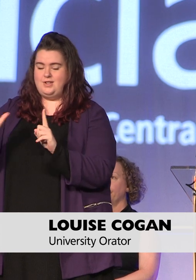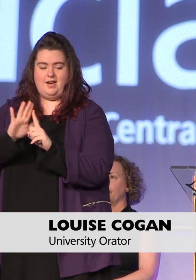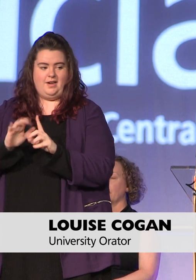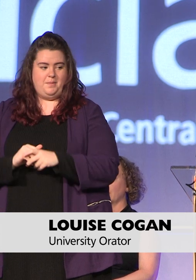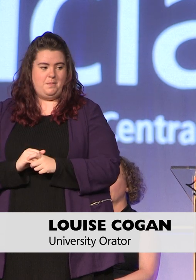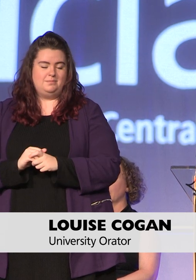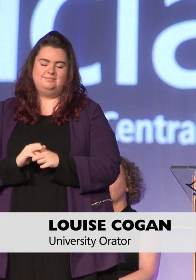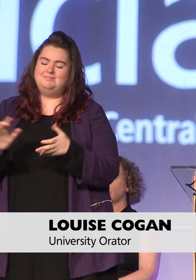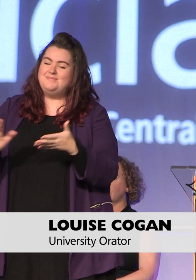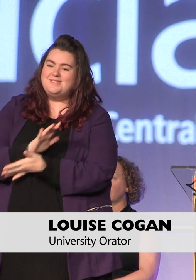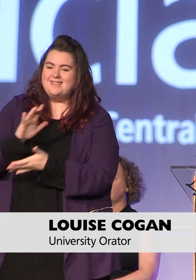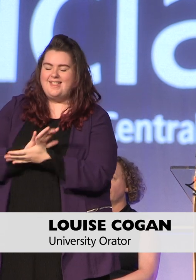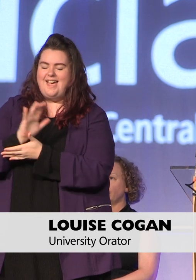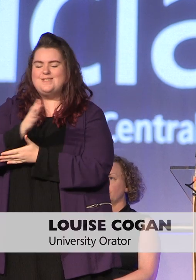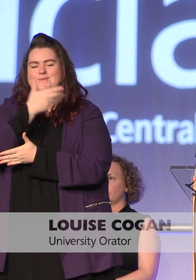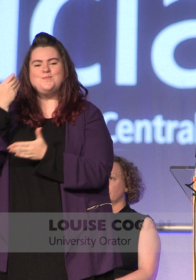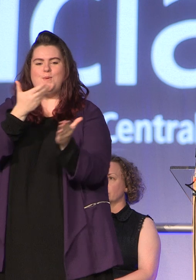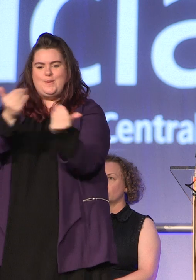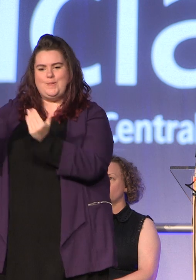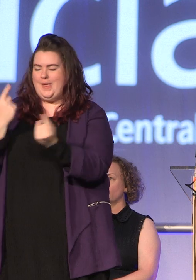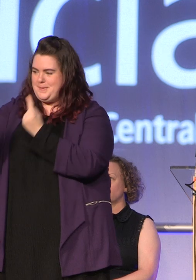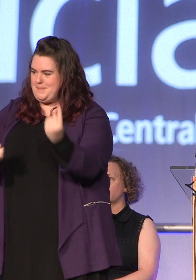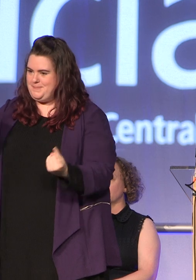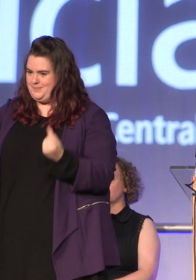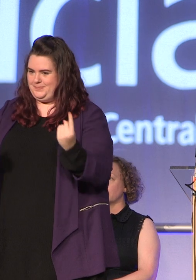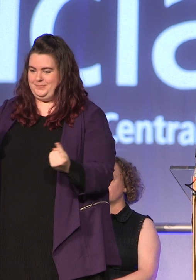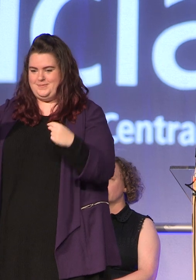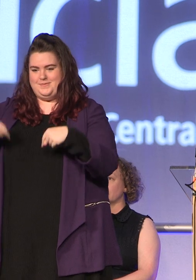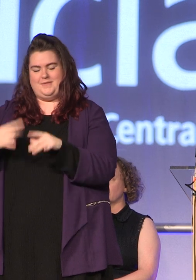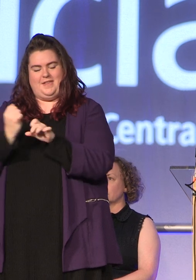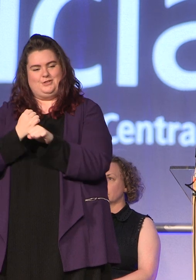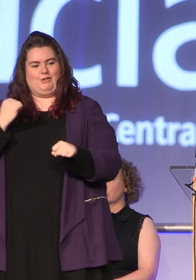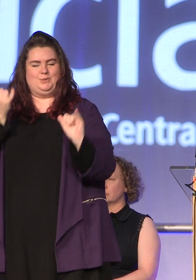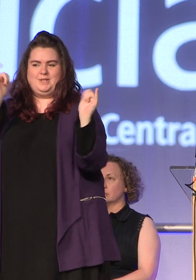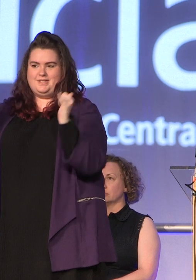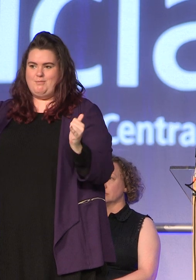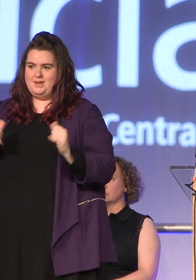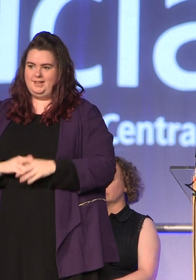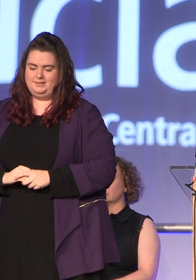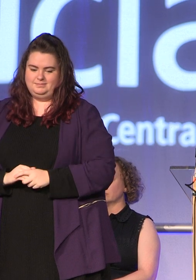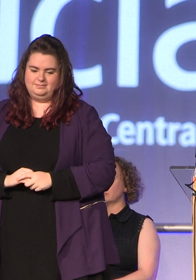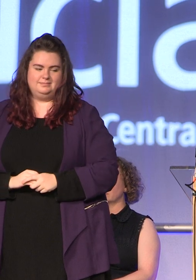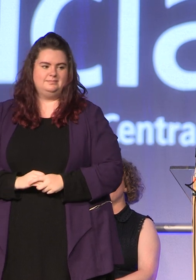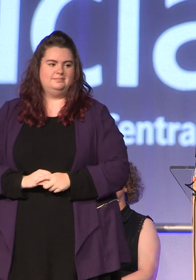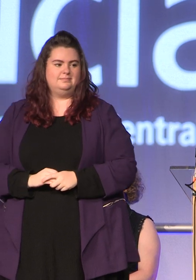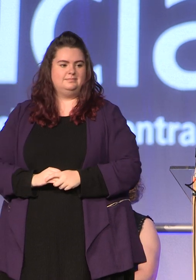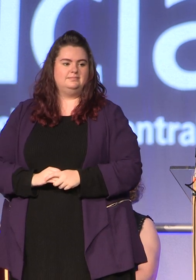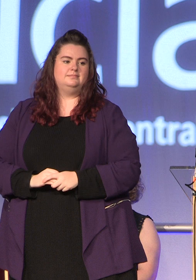delighted to warmly welcome you to this graduation ceremony. On this special day